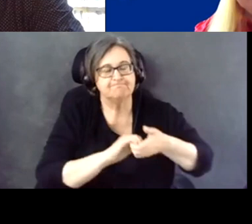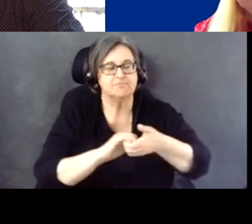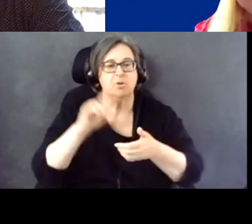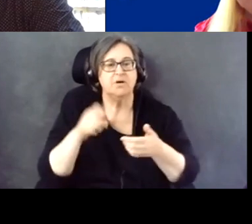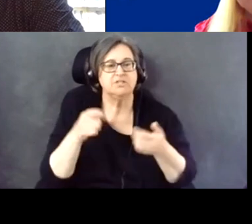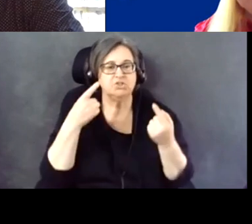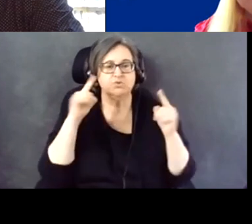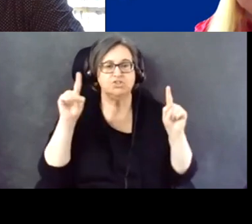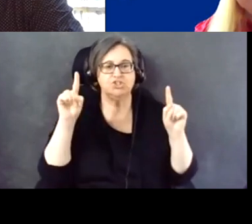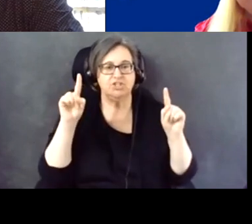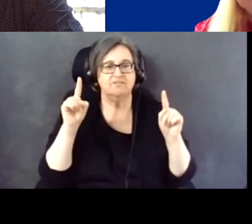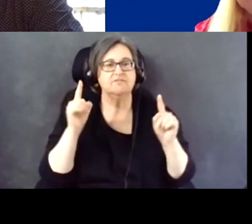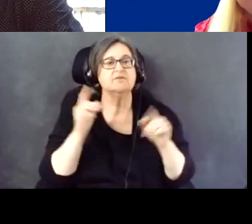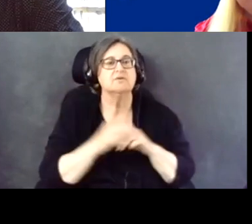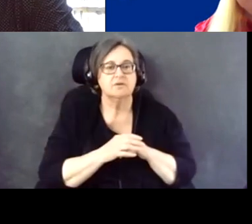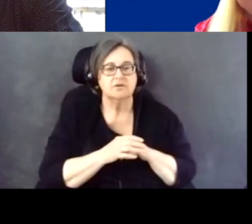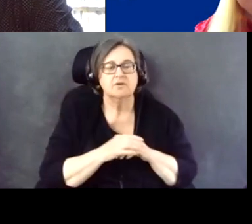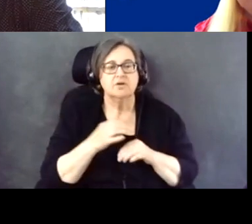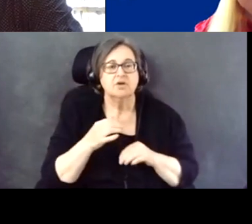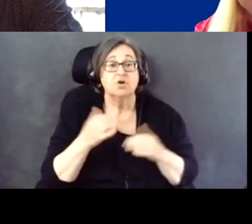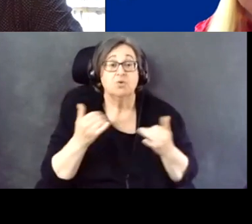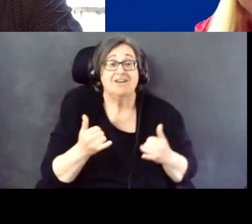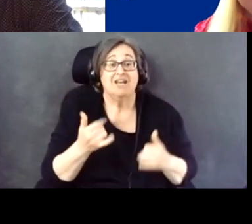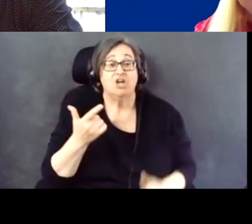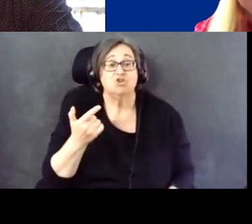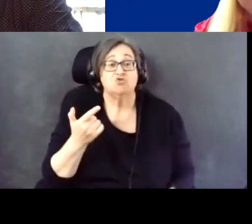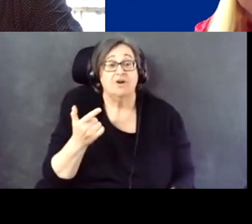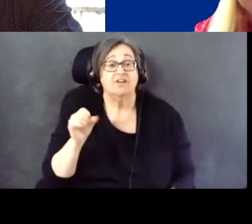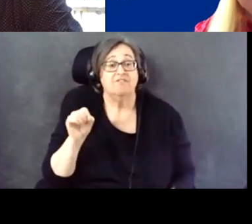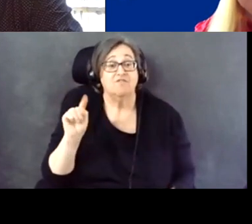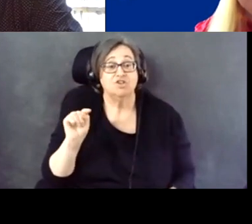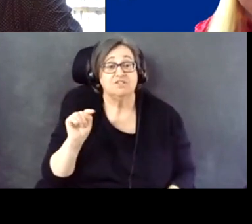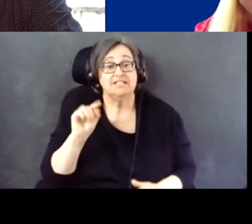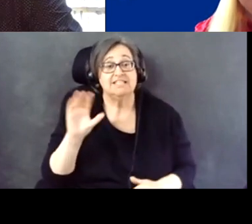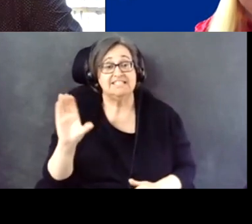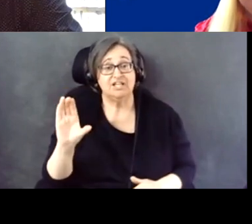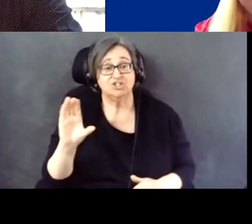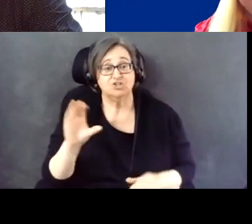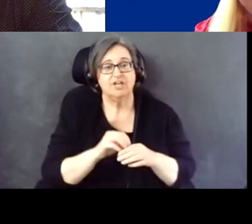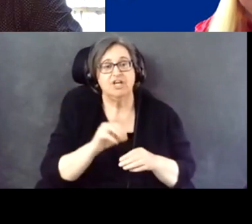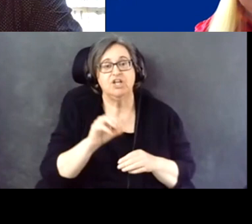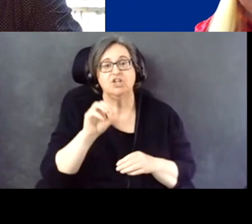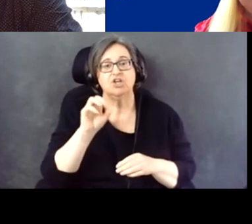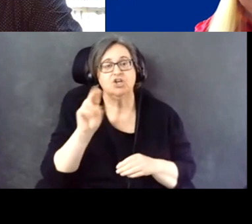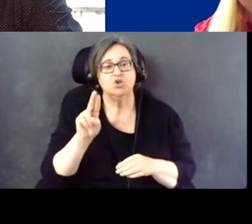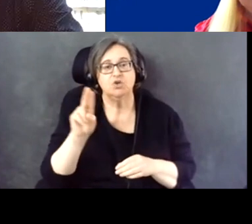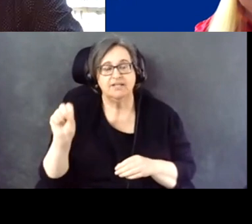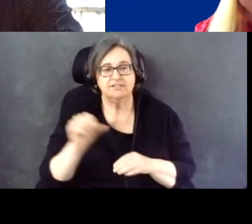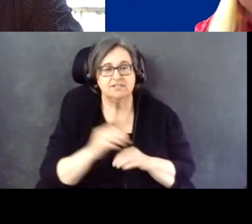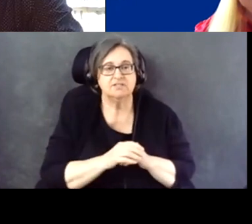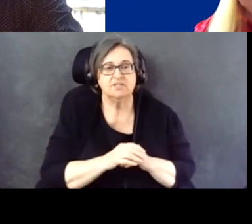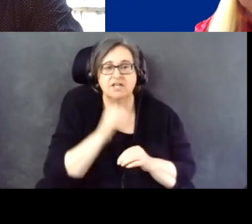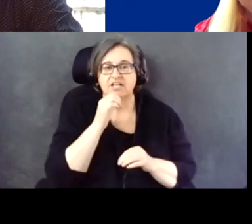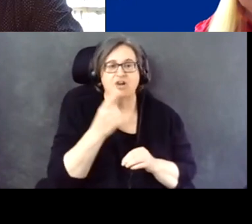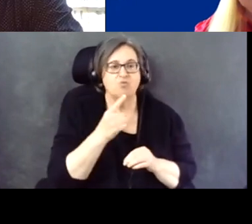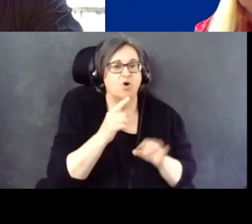We're in a place in the 21st Century in the United States that no one constituency alone